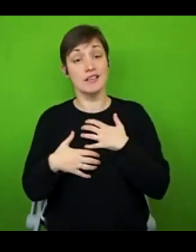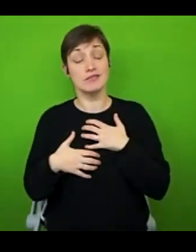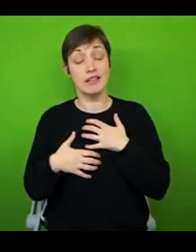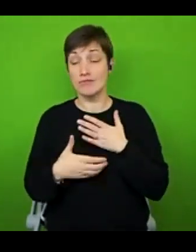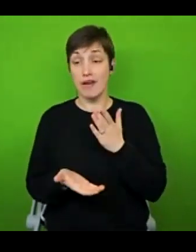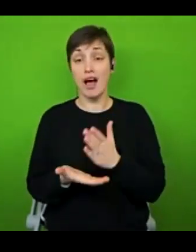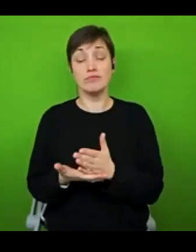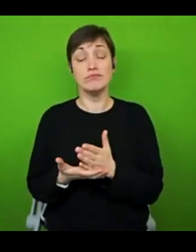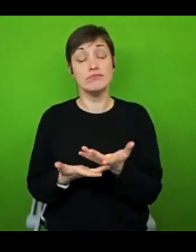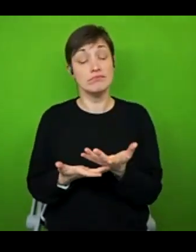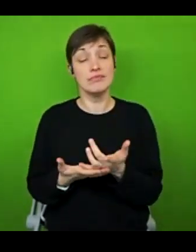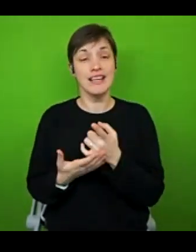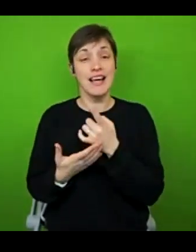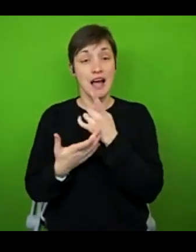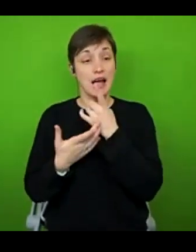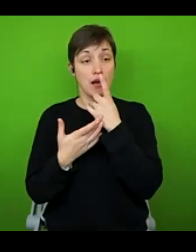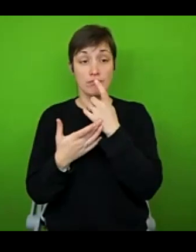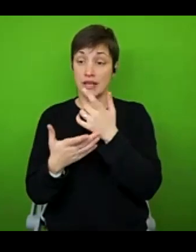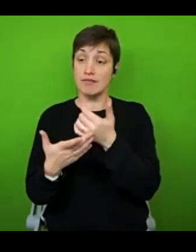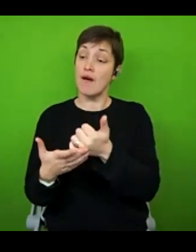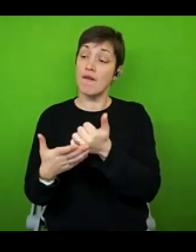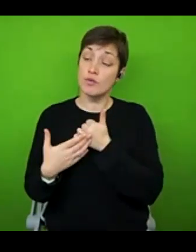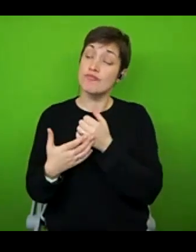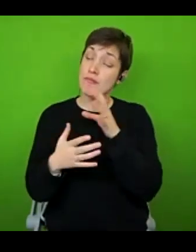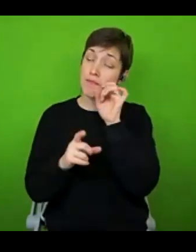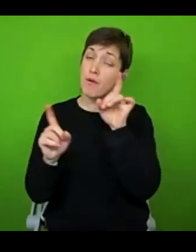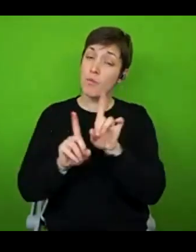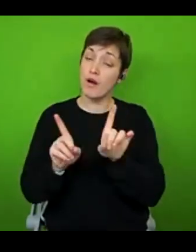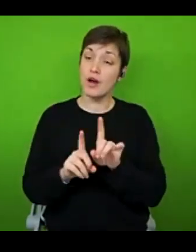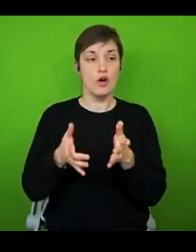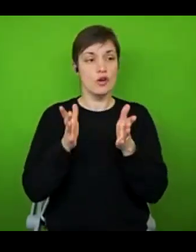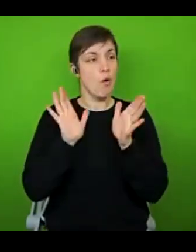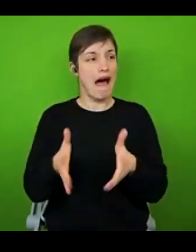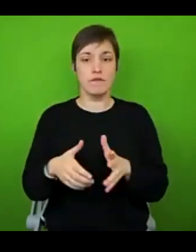don't necessarily have to share your own story or lean into the content creator side of it if you don't want to.